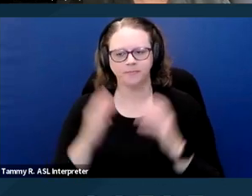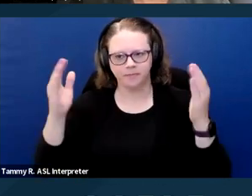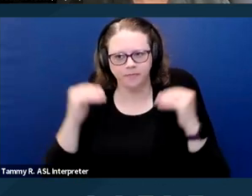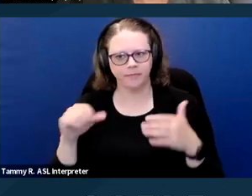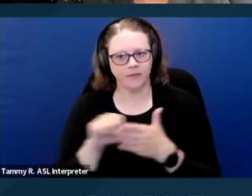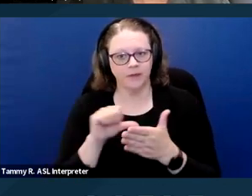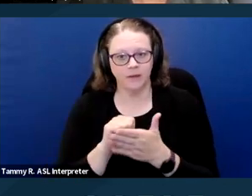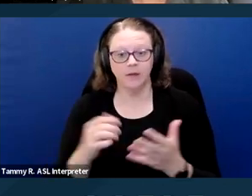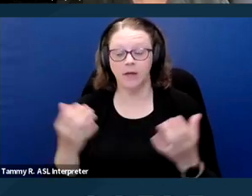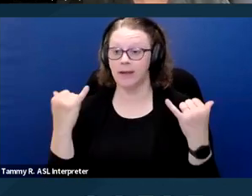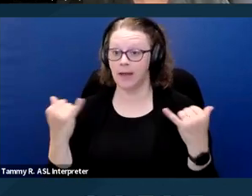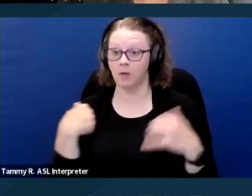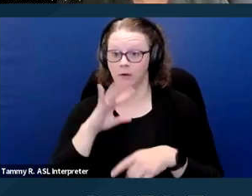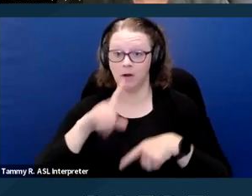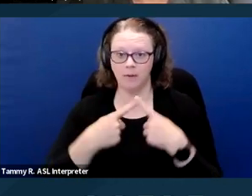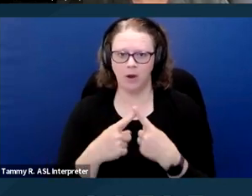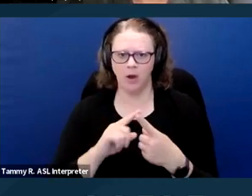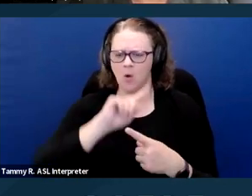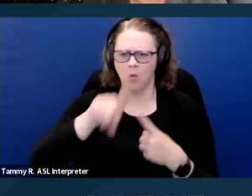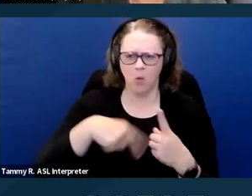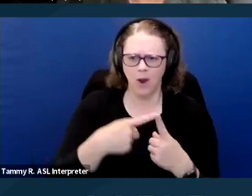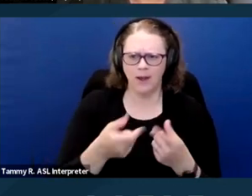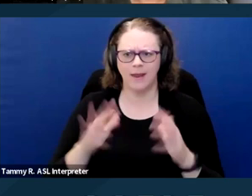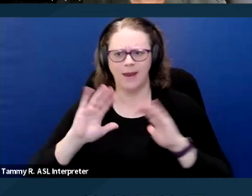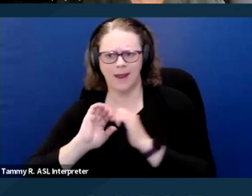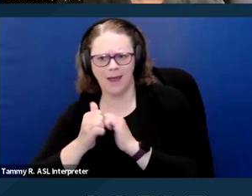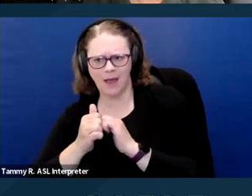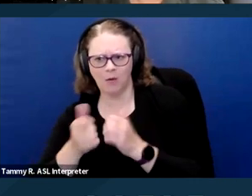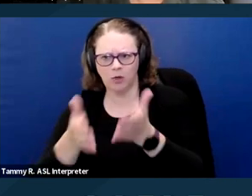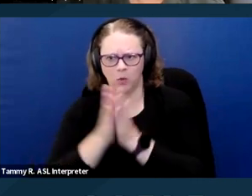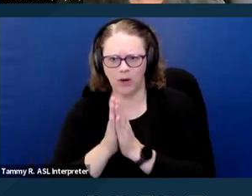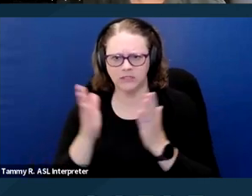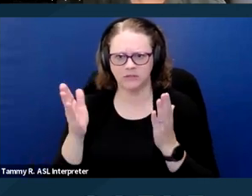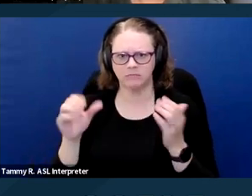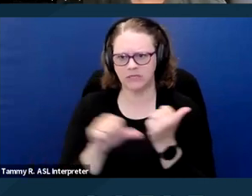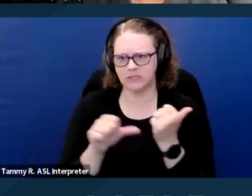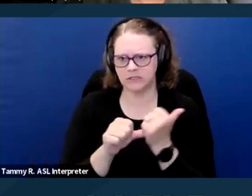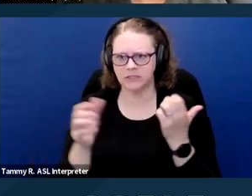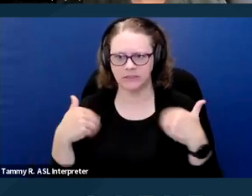So now talking a little bit about when and how to request a service animal or an assistance animal.